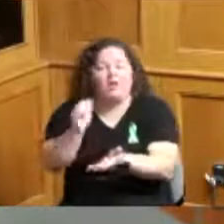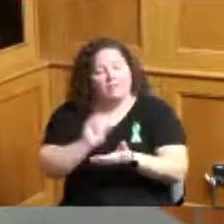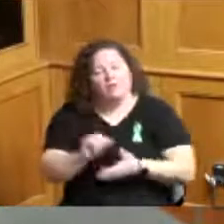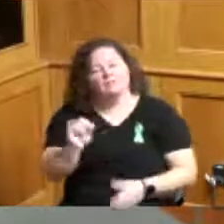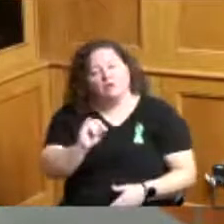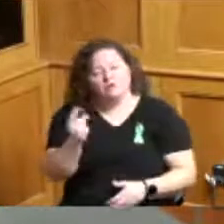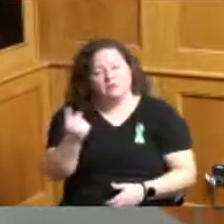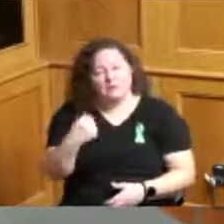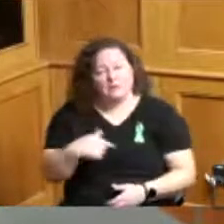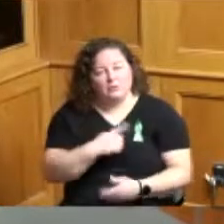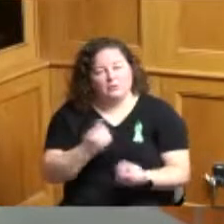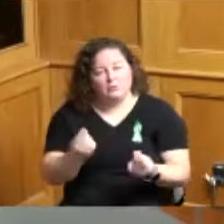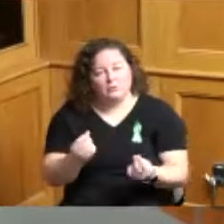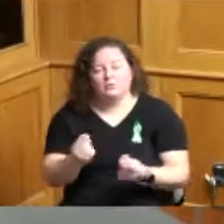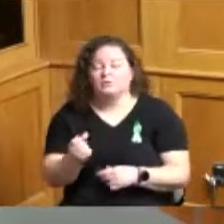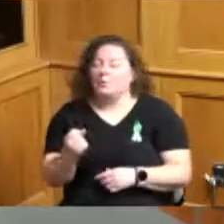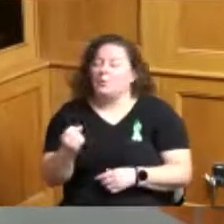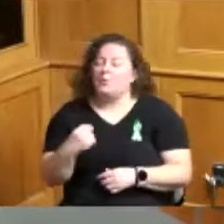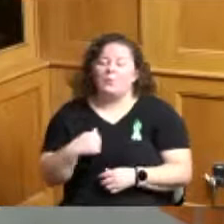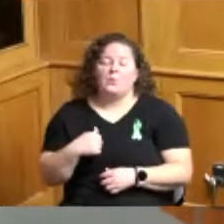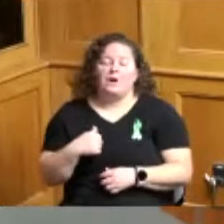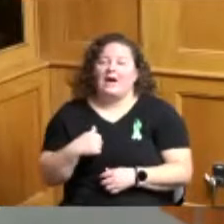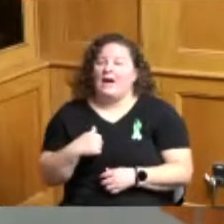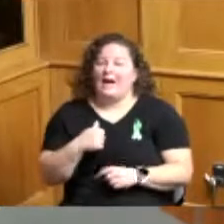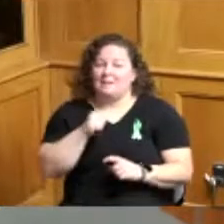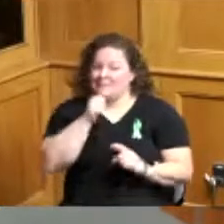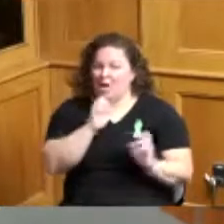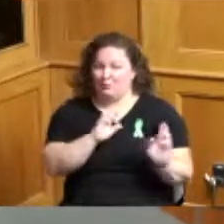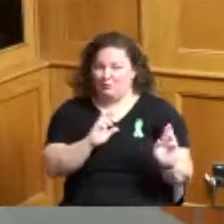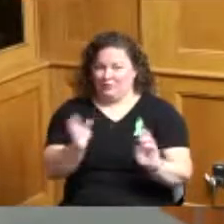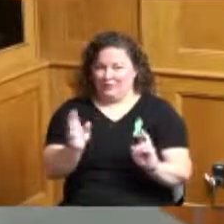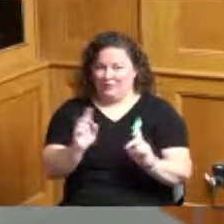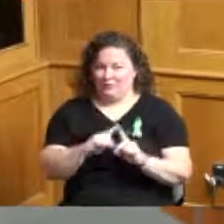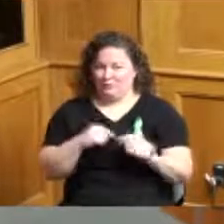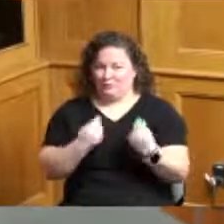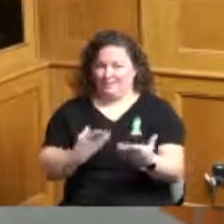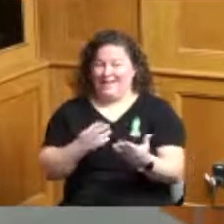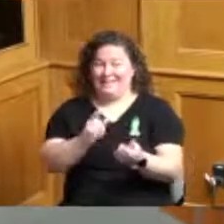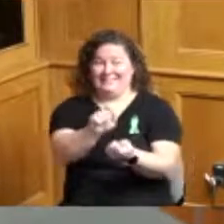you know I'm not prepared to give you a detailed response and and how that